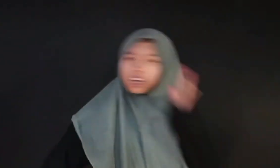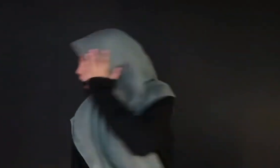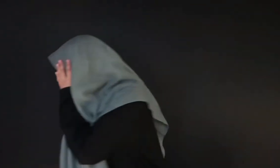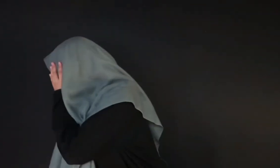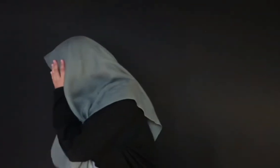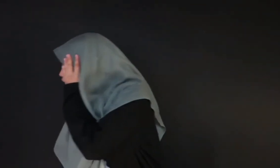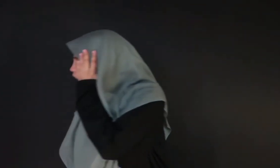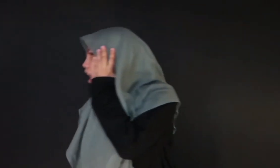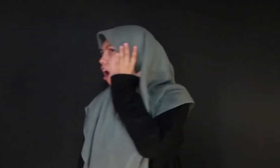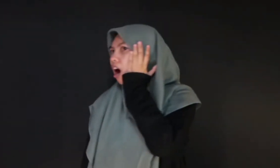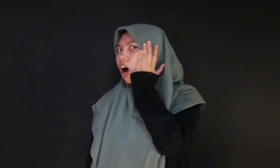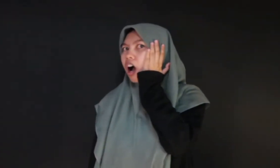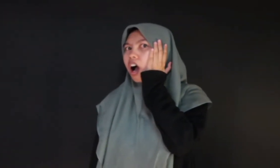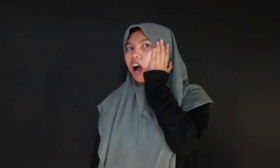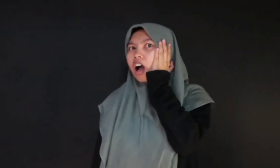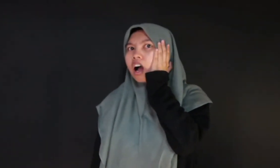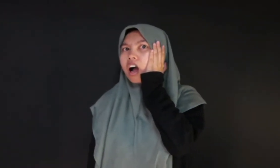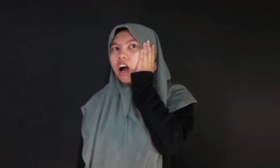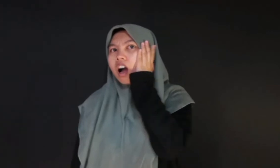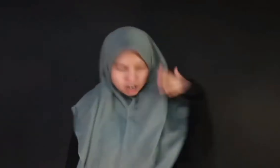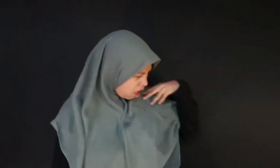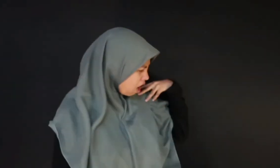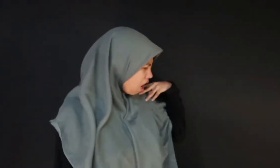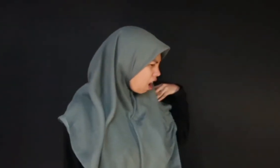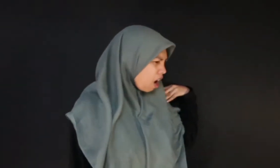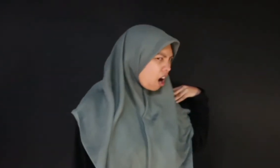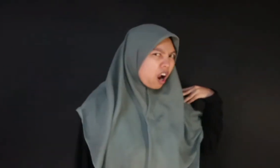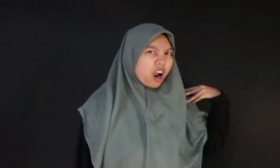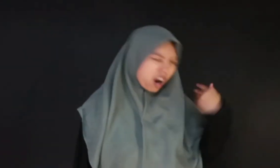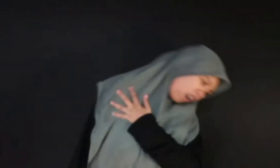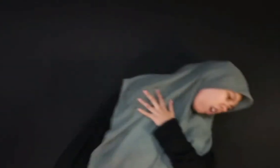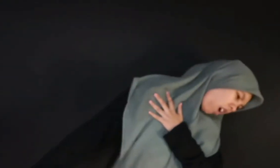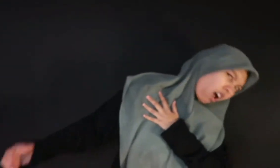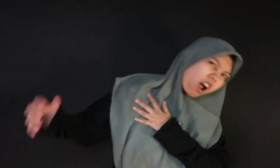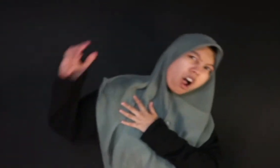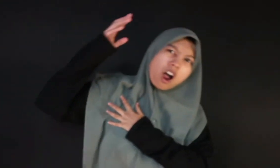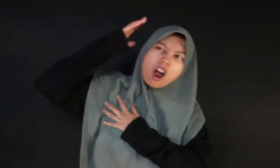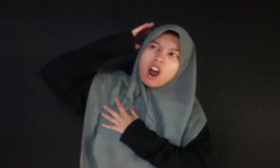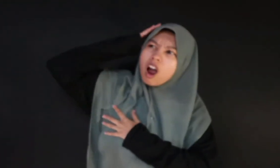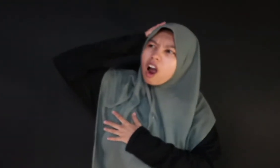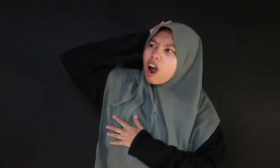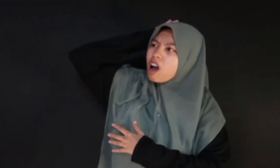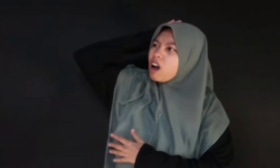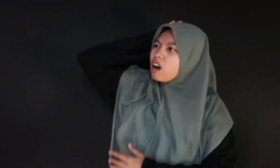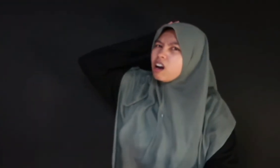Slapped and shoved me roughly